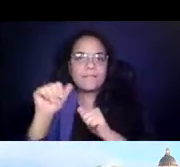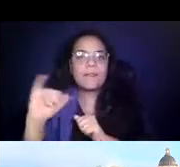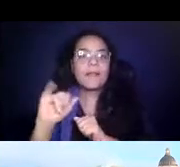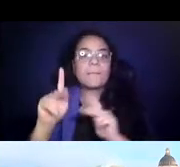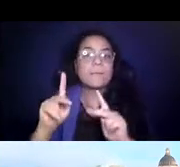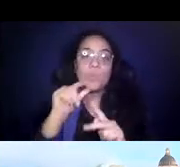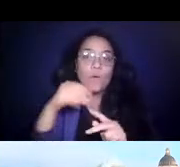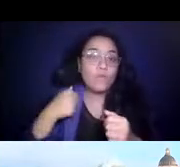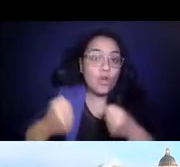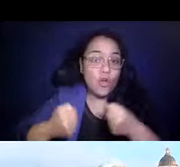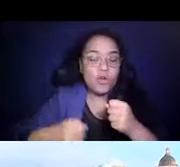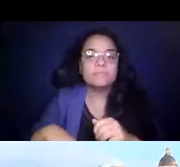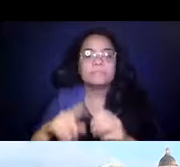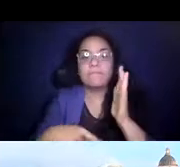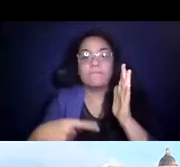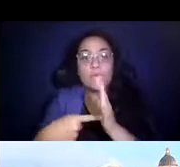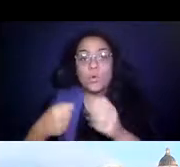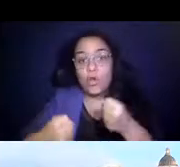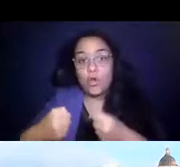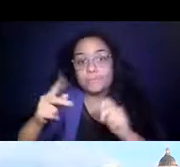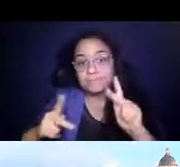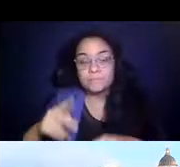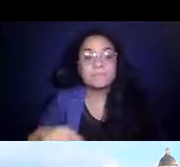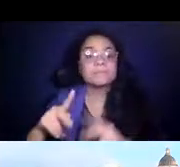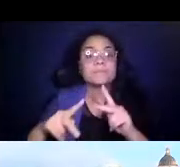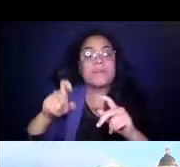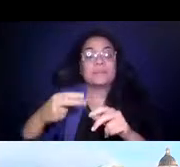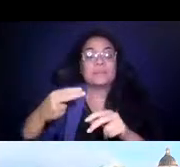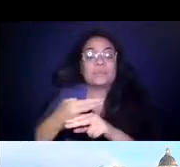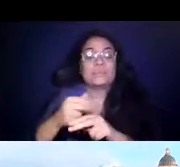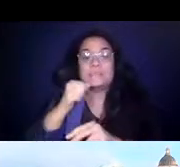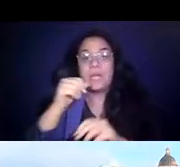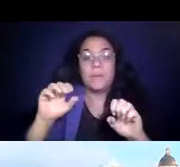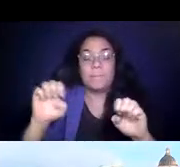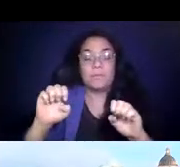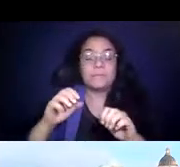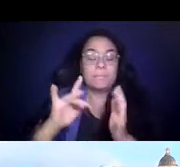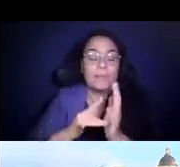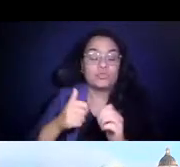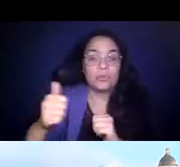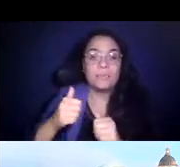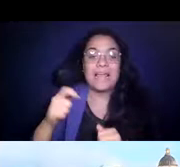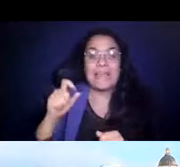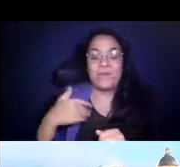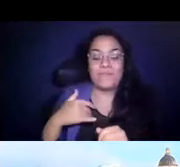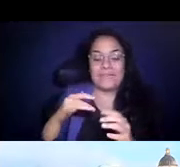14:26:11 or cannot afford a car, people who use nonemergency medical transport, and are in need of in-person medical assistance like dialysis,